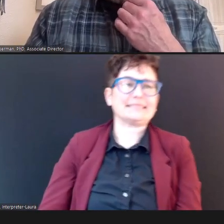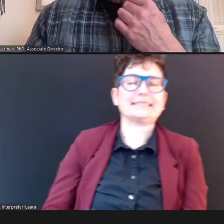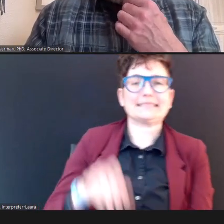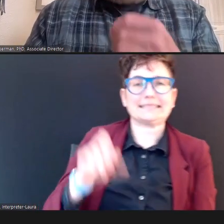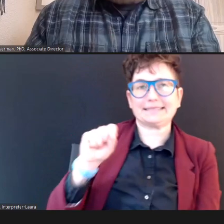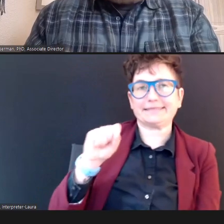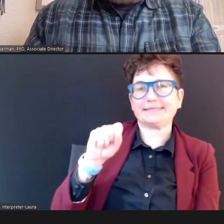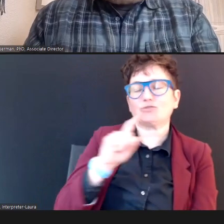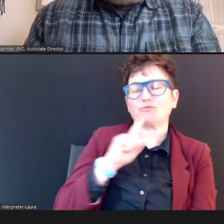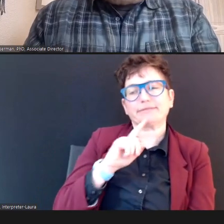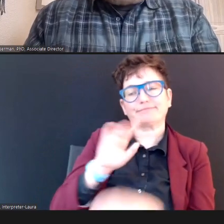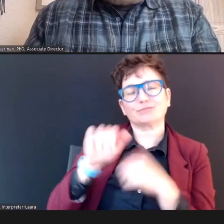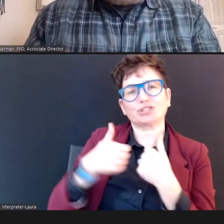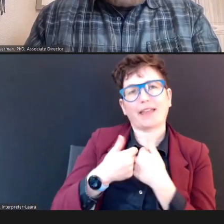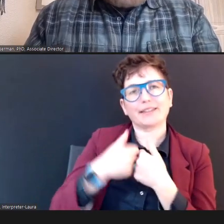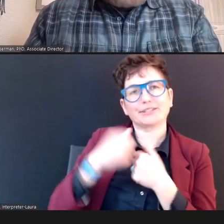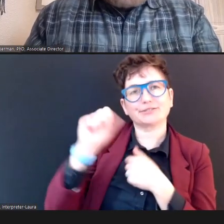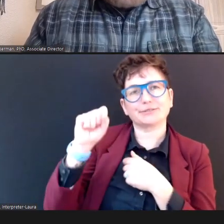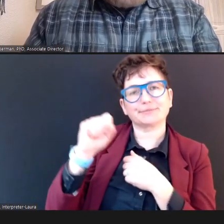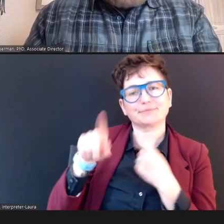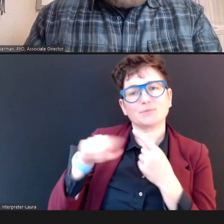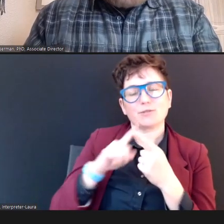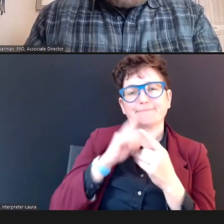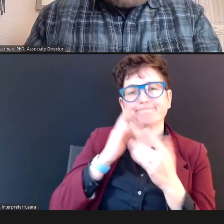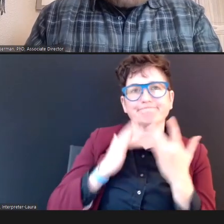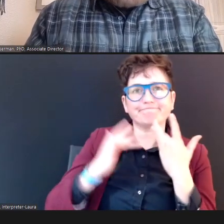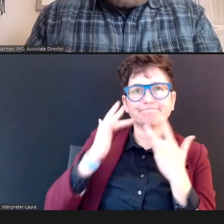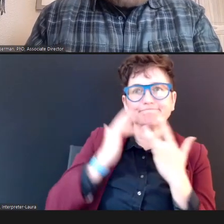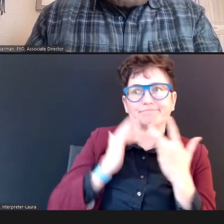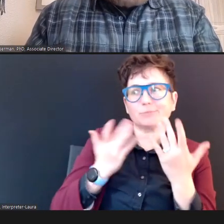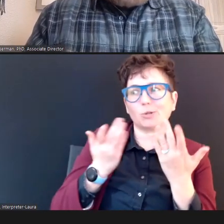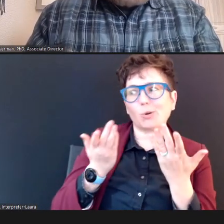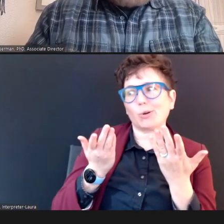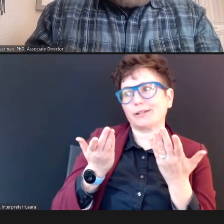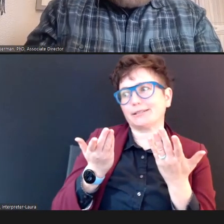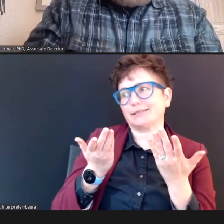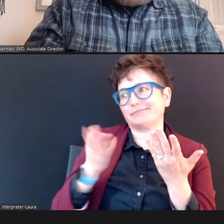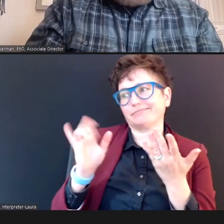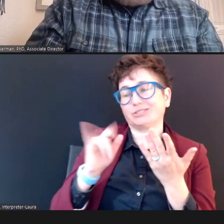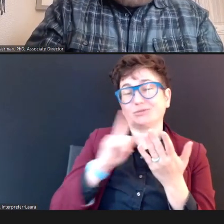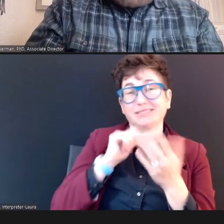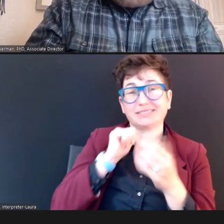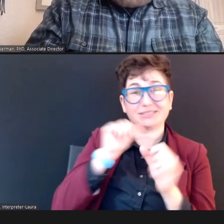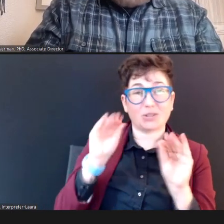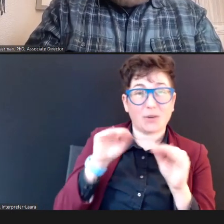there's a shortage, or there's just lack of access to the right